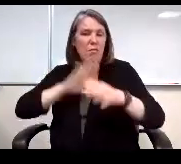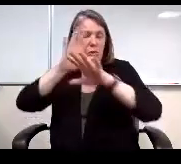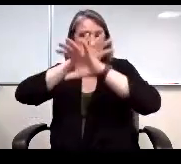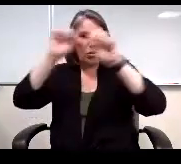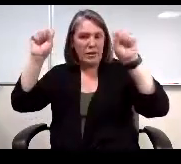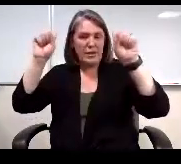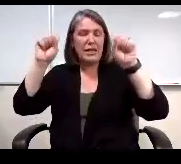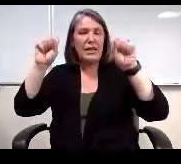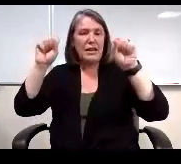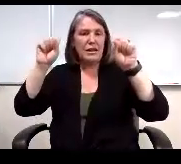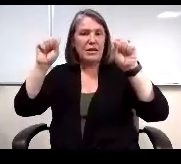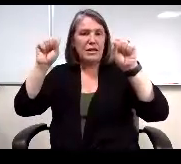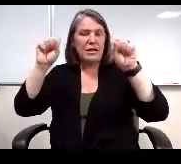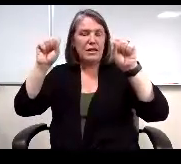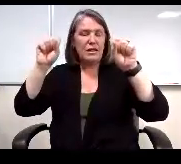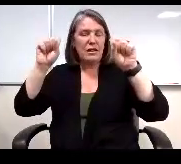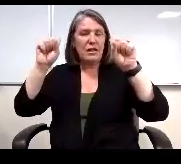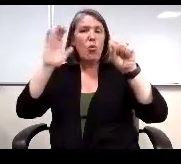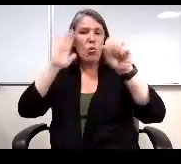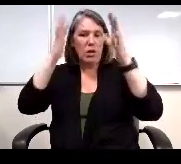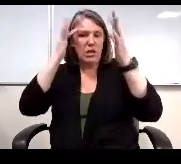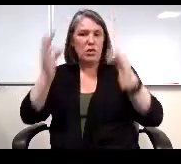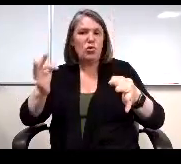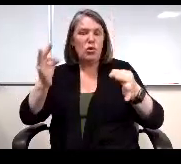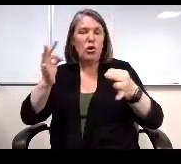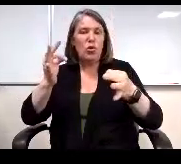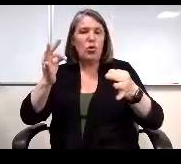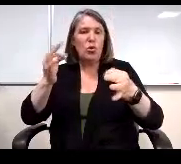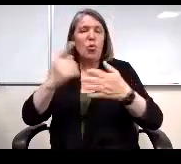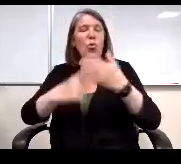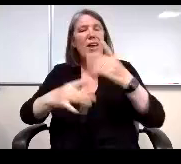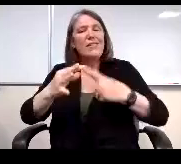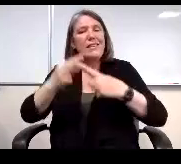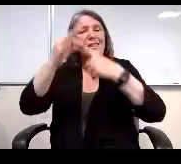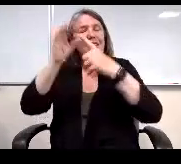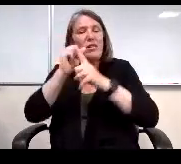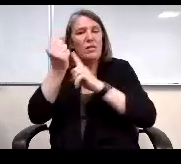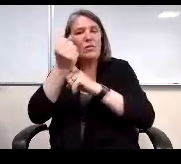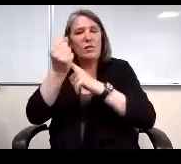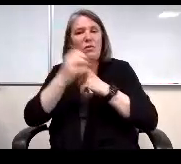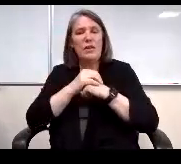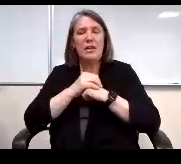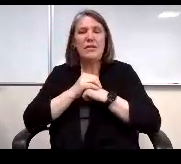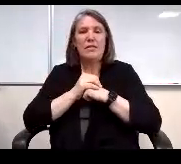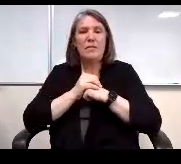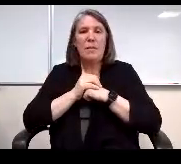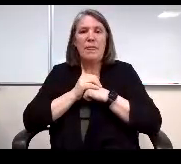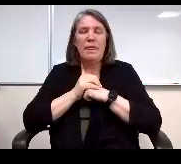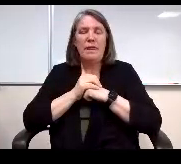Discern. What was an extenuating circumstance? Valley,